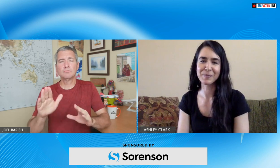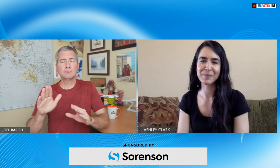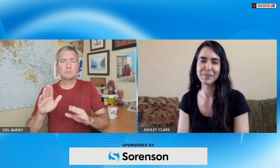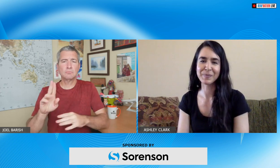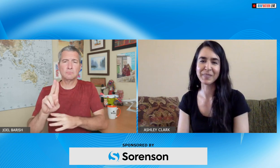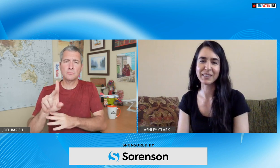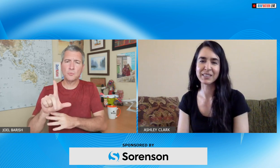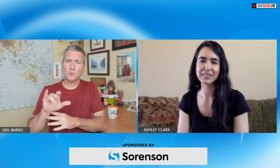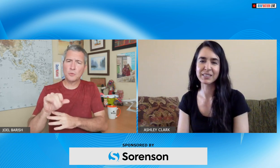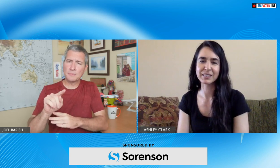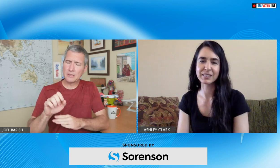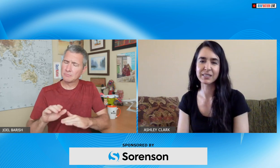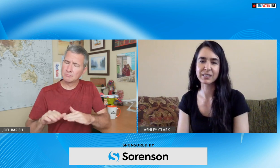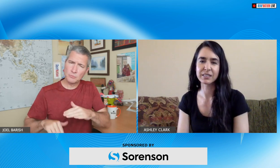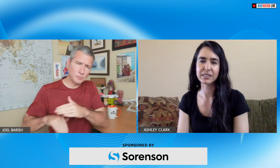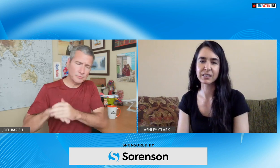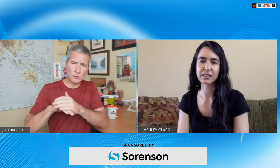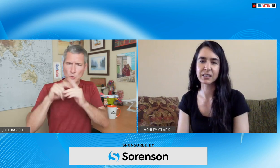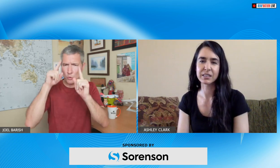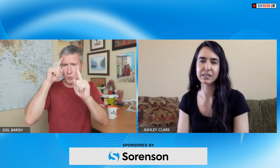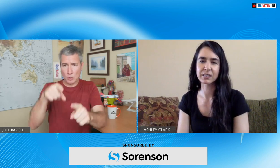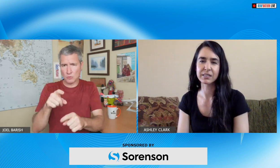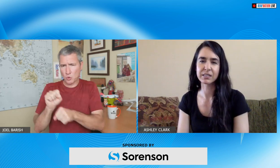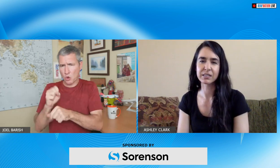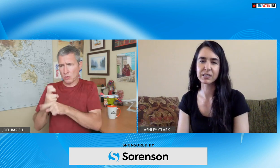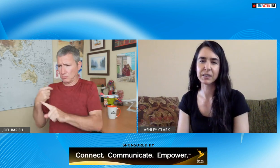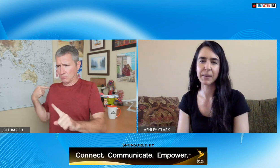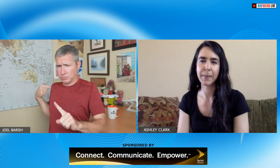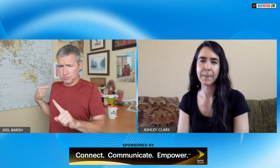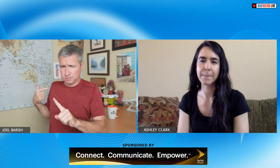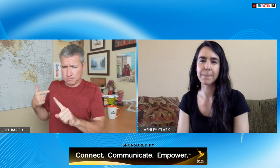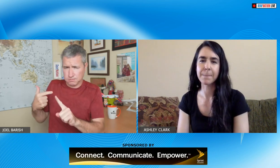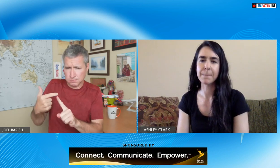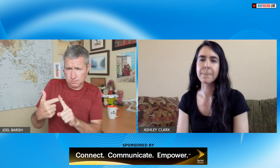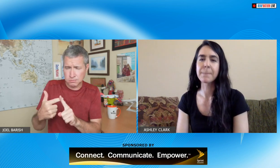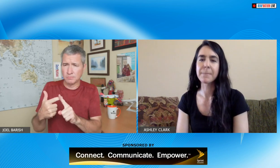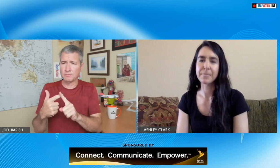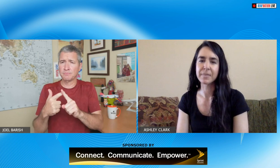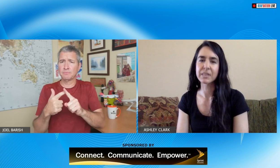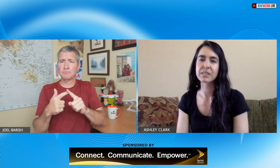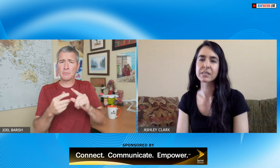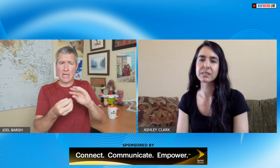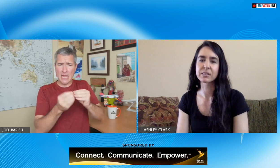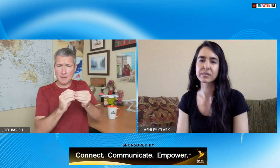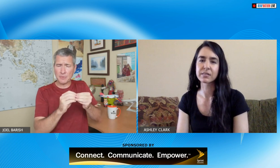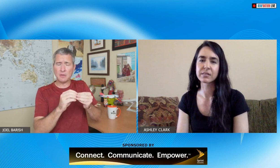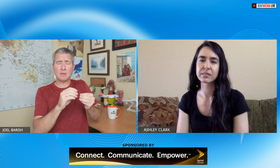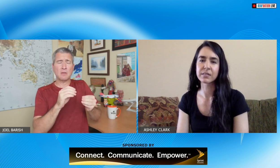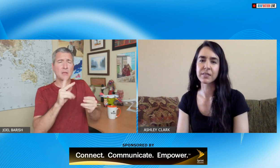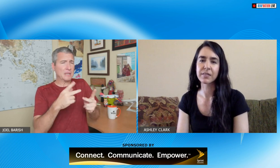there great so your ultimate goal and you've been working really hard up until